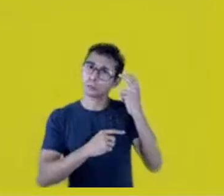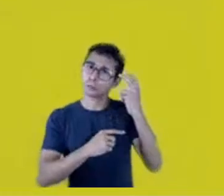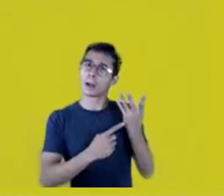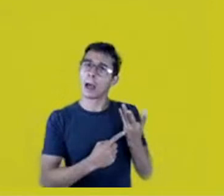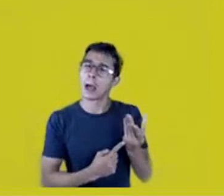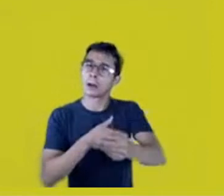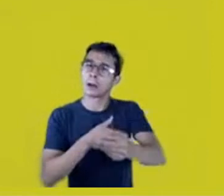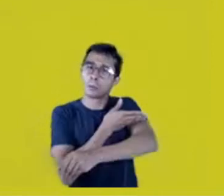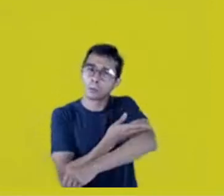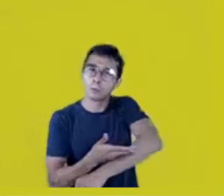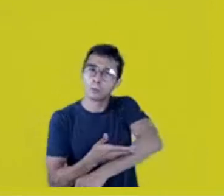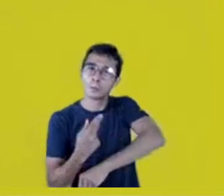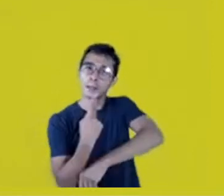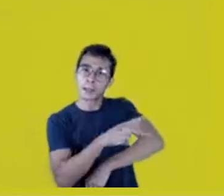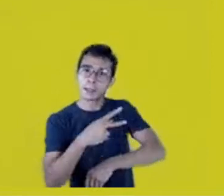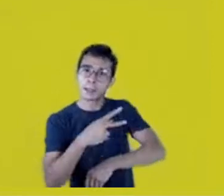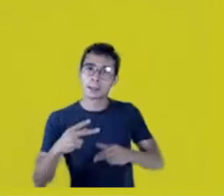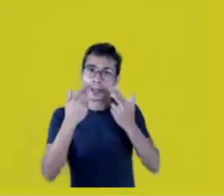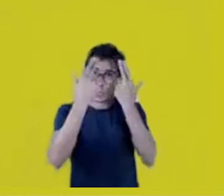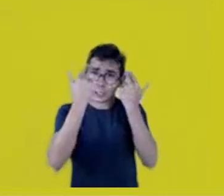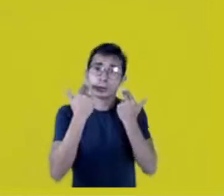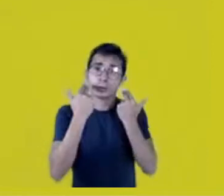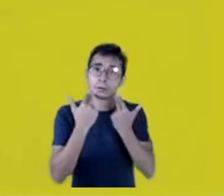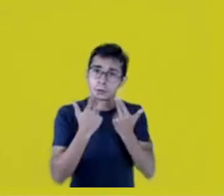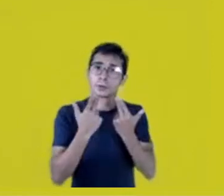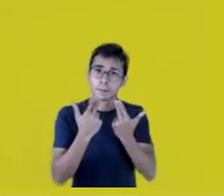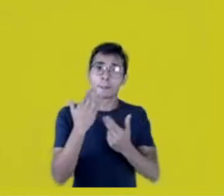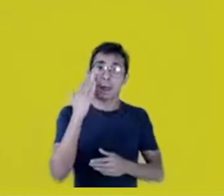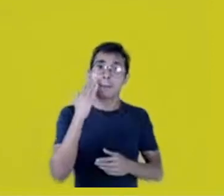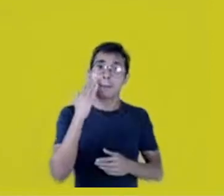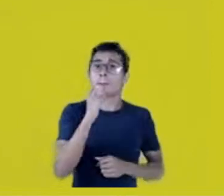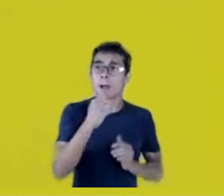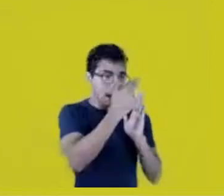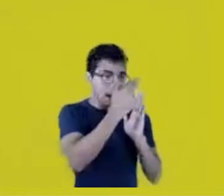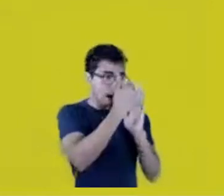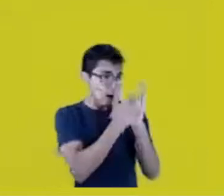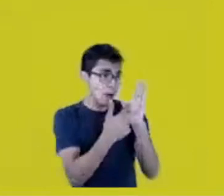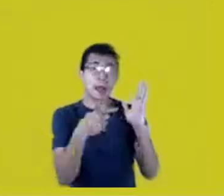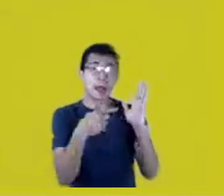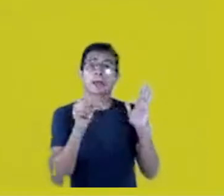which people those patterns belong to, which one that knowledge belongs to,